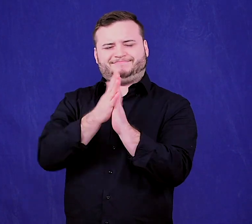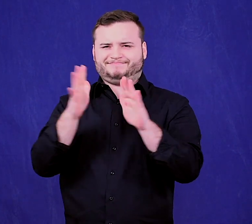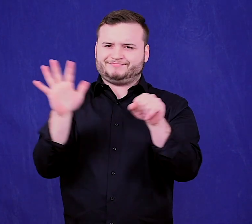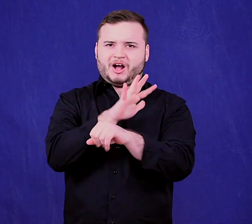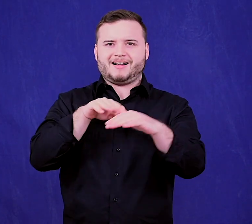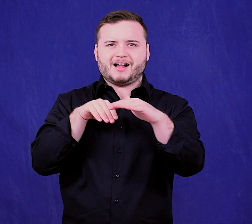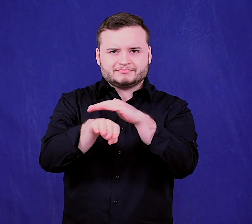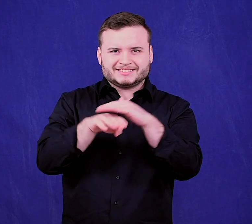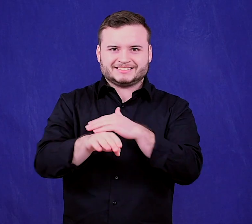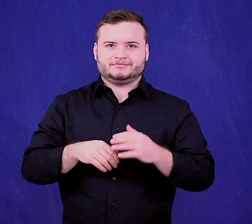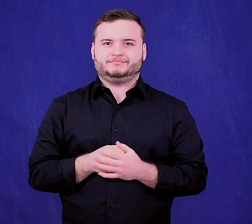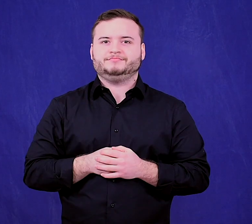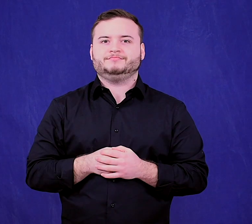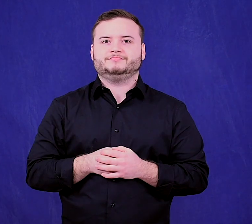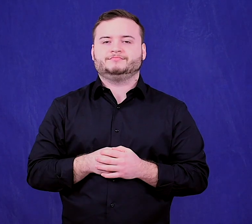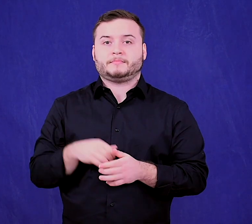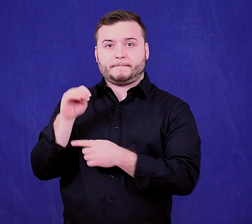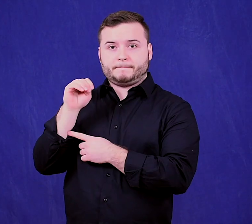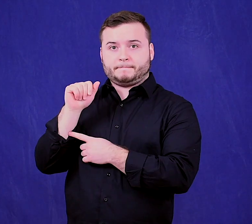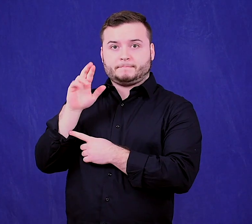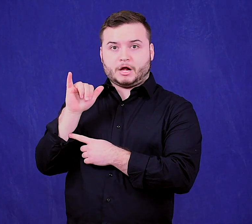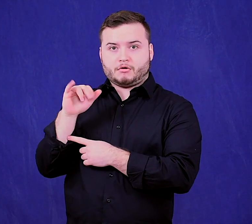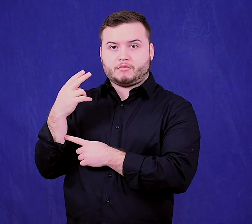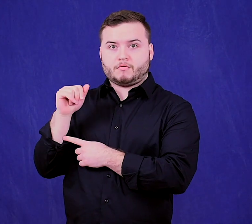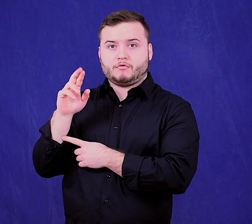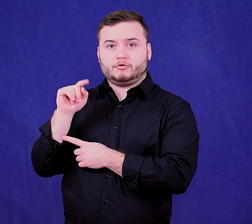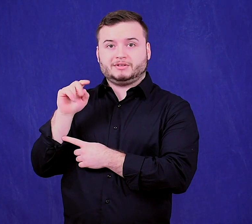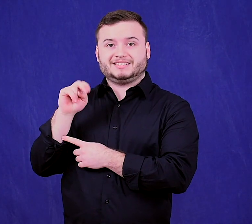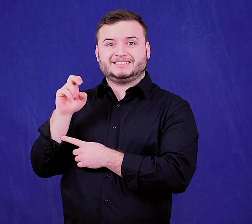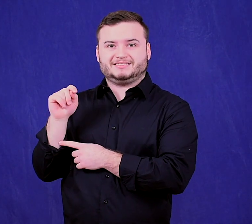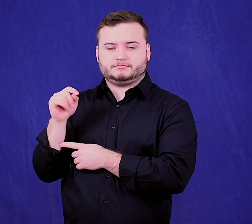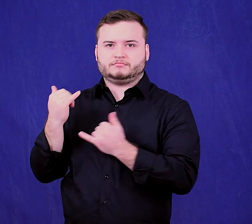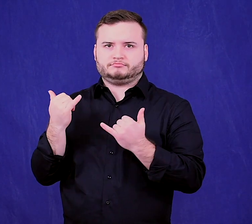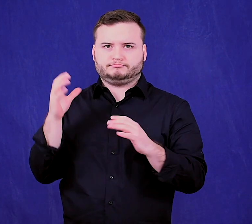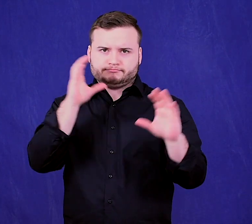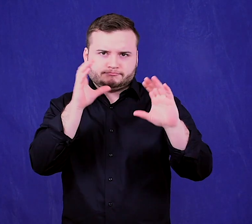make it fully accessible. Mary Hartnett is helping in the search